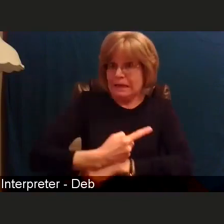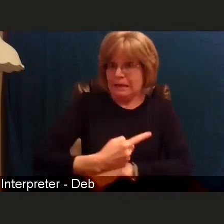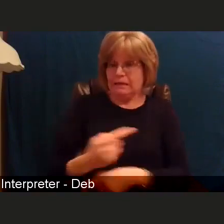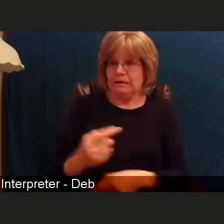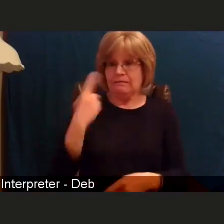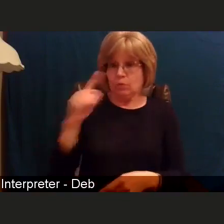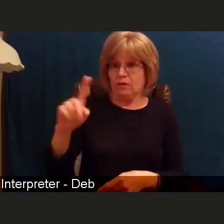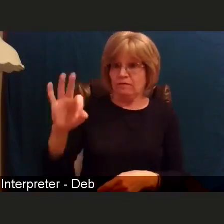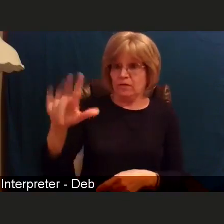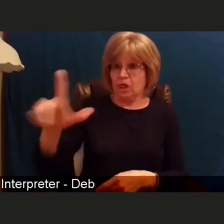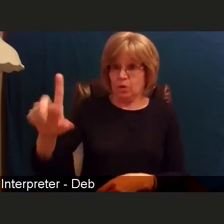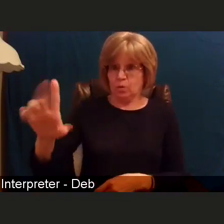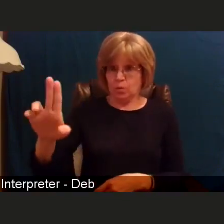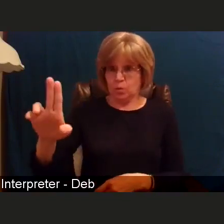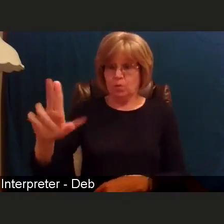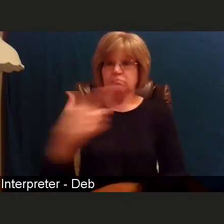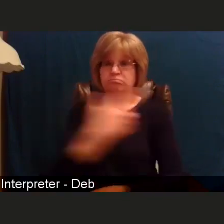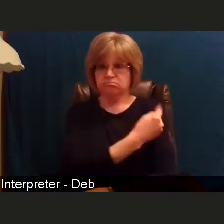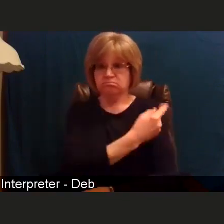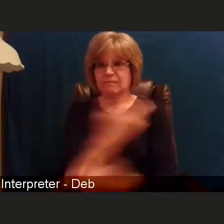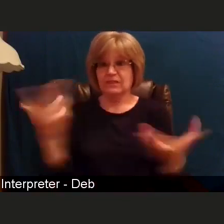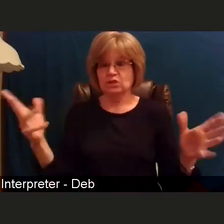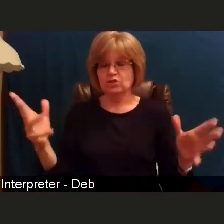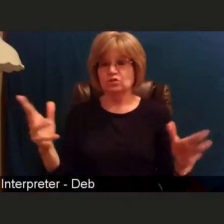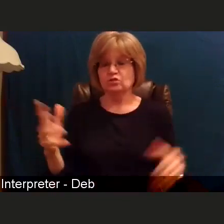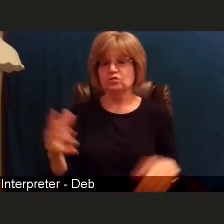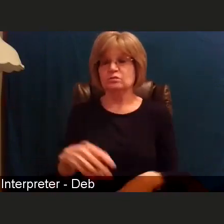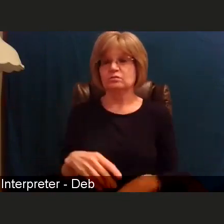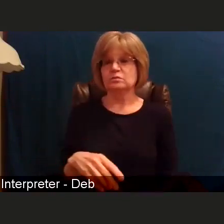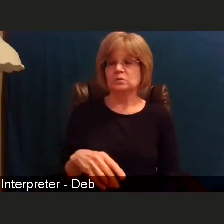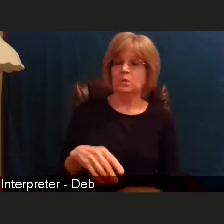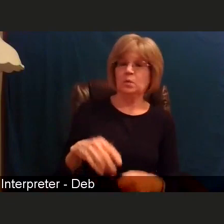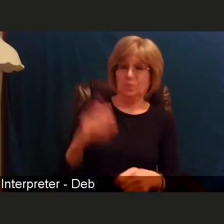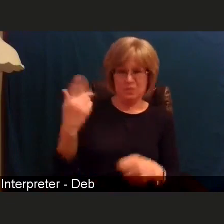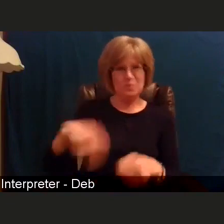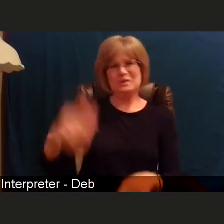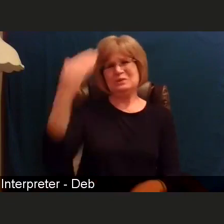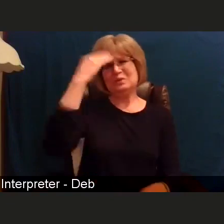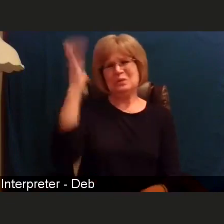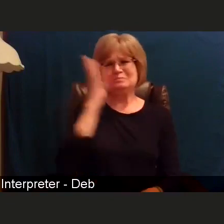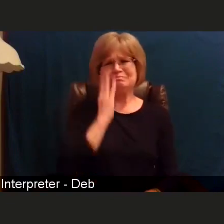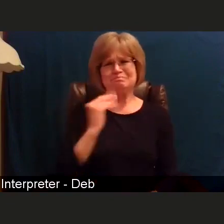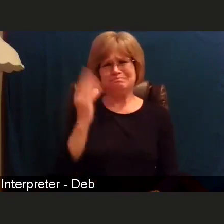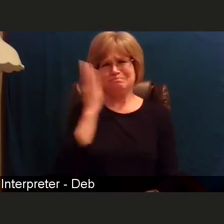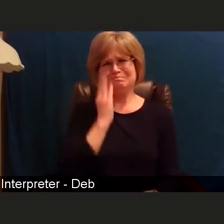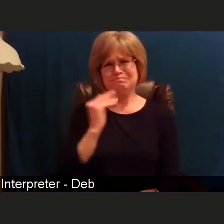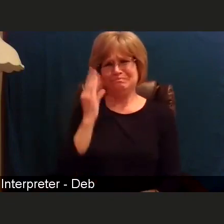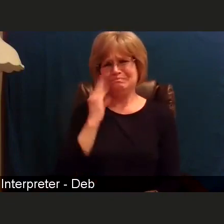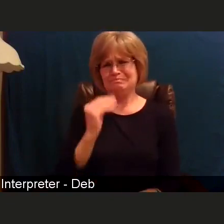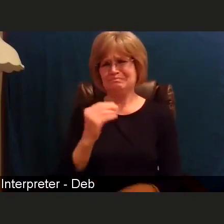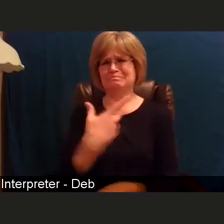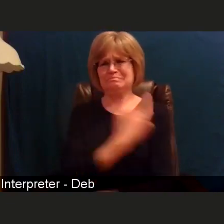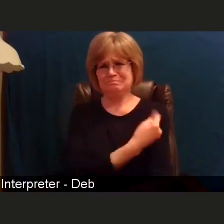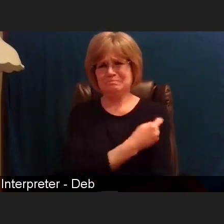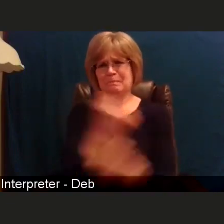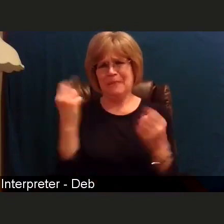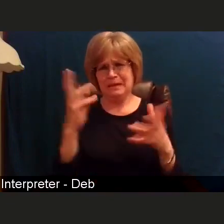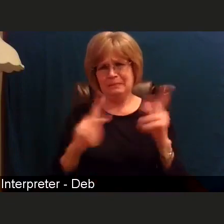So, I am telling you that we know how to do this. If we get the vaccine, we are going to do our best